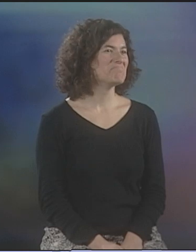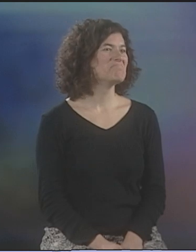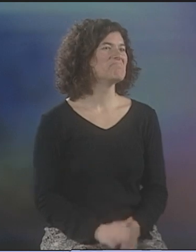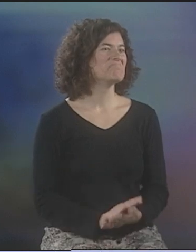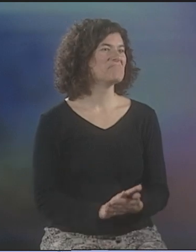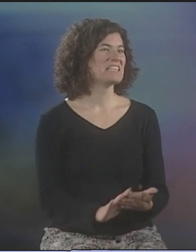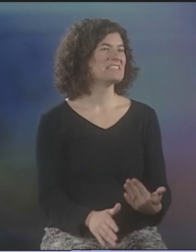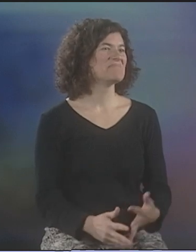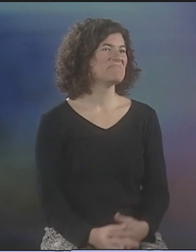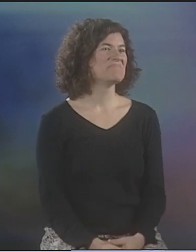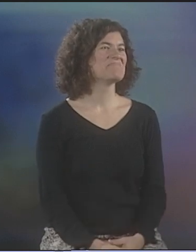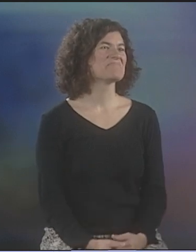NICE.